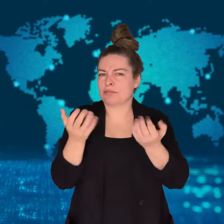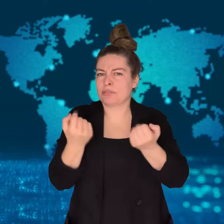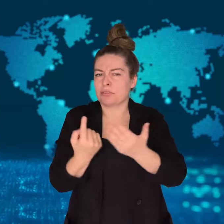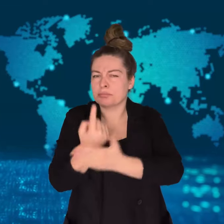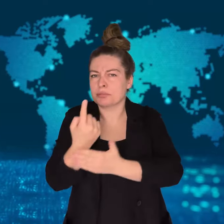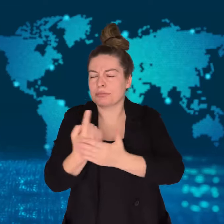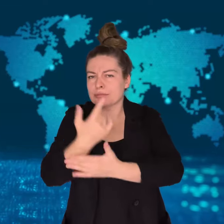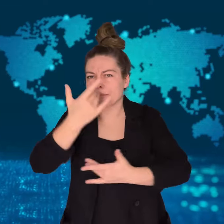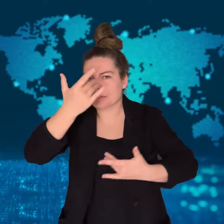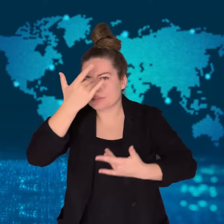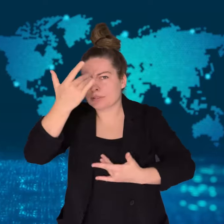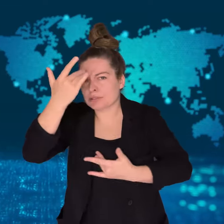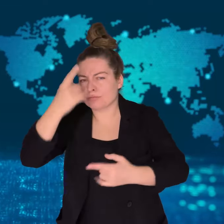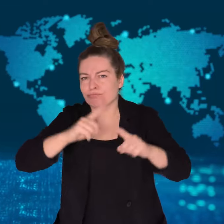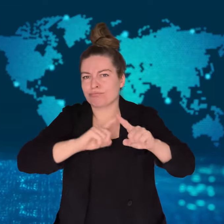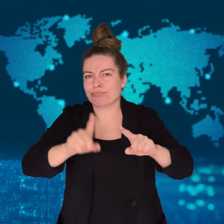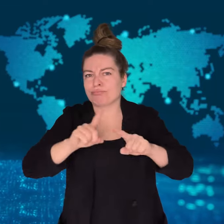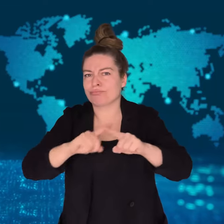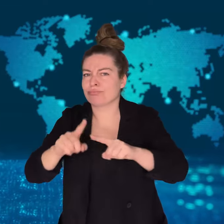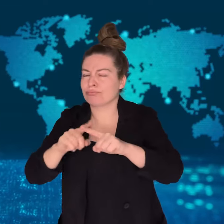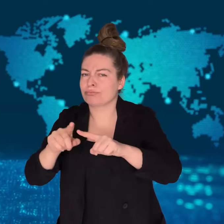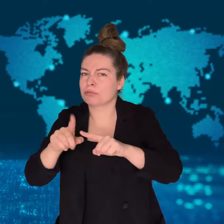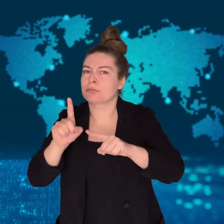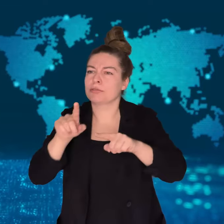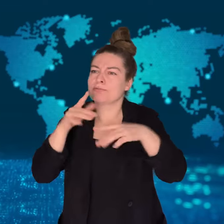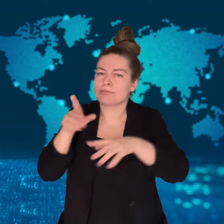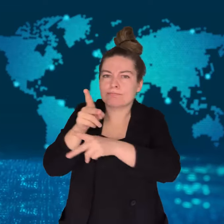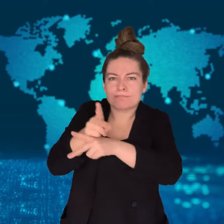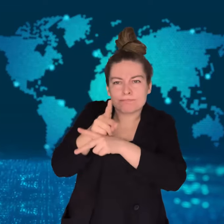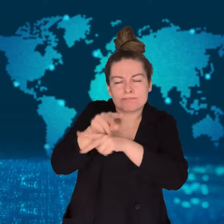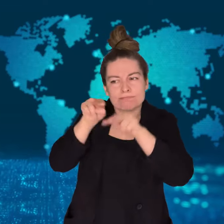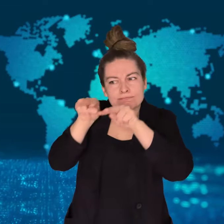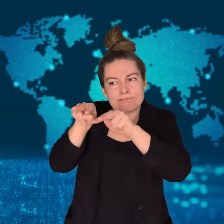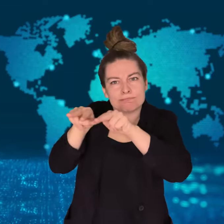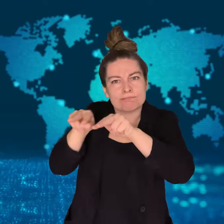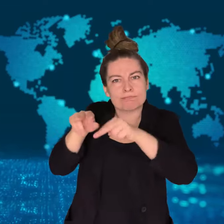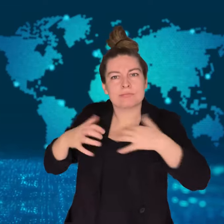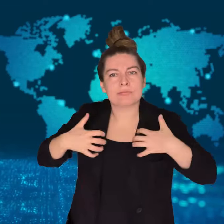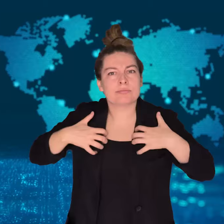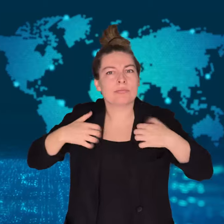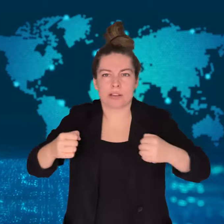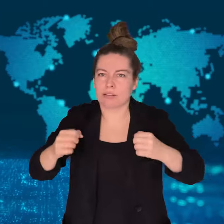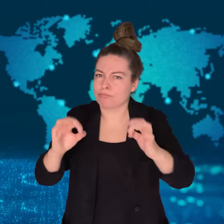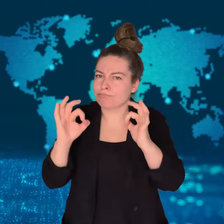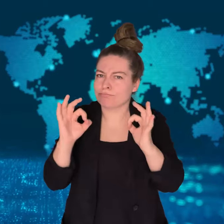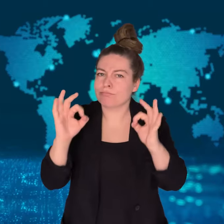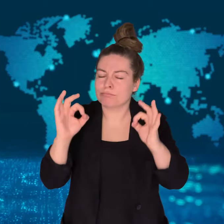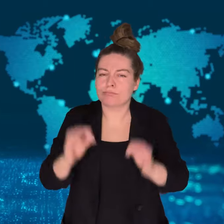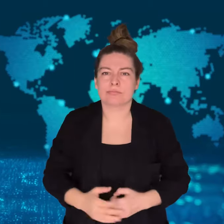and there is great concern for his health.